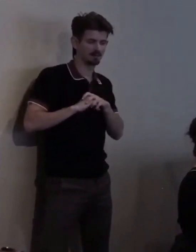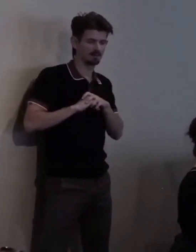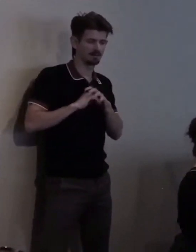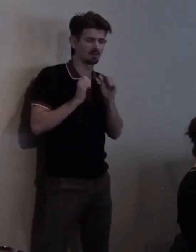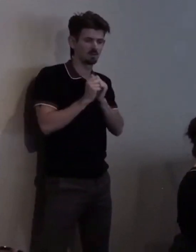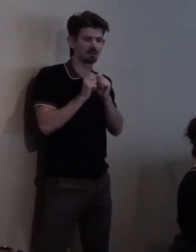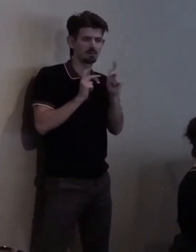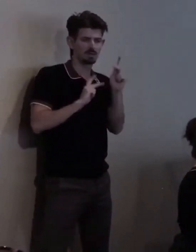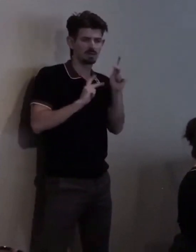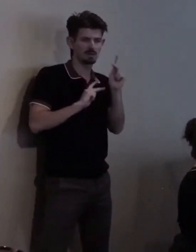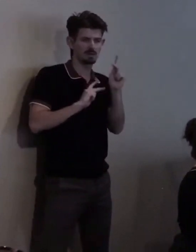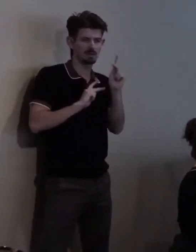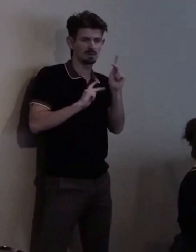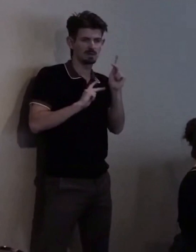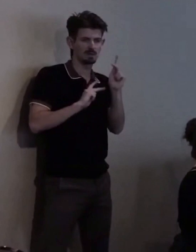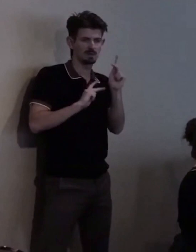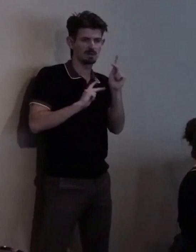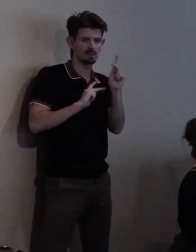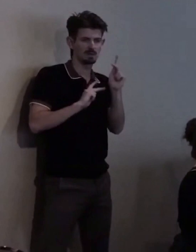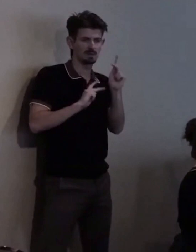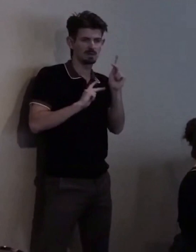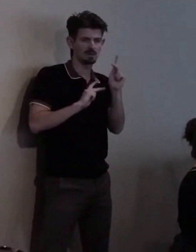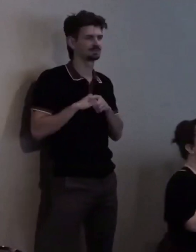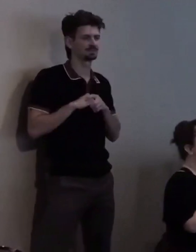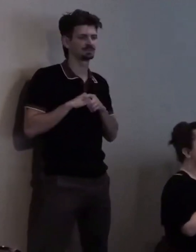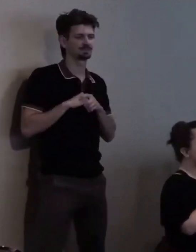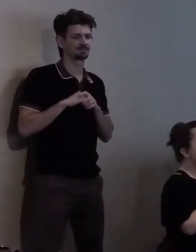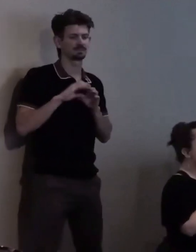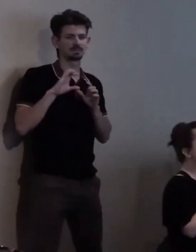Uhm... So Christina has been involved